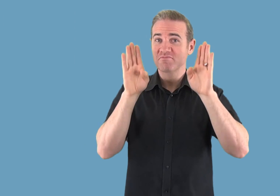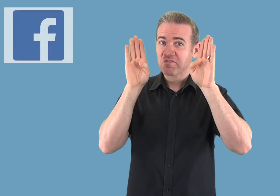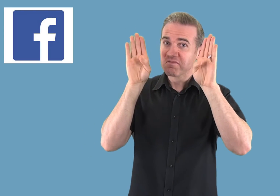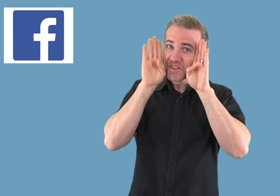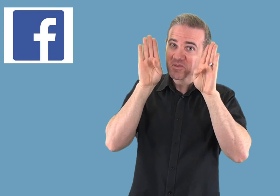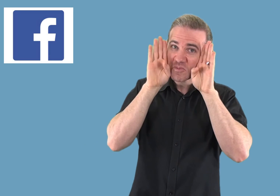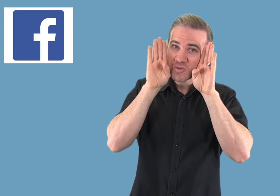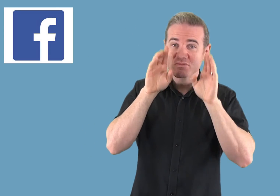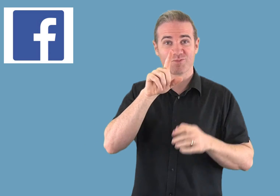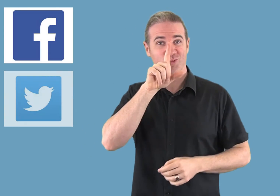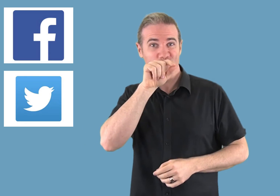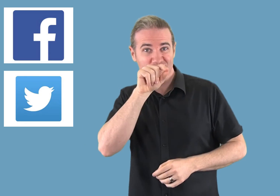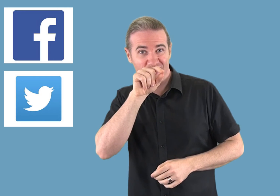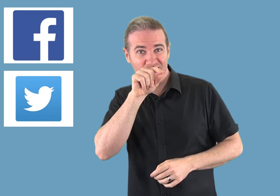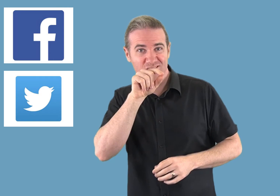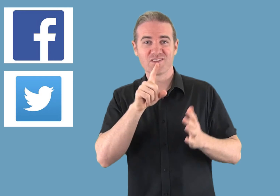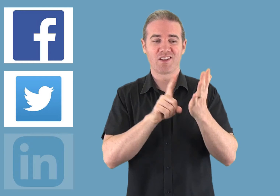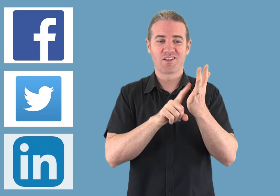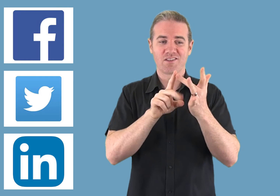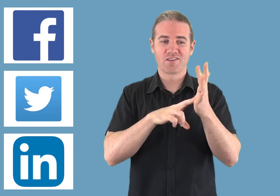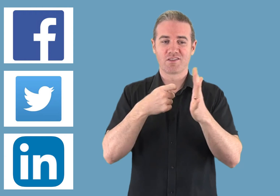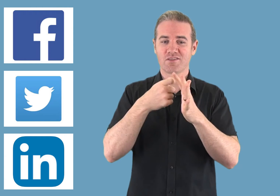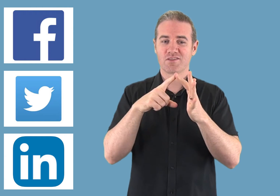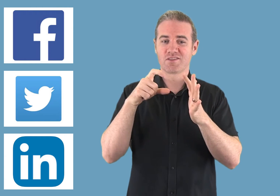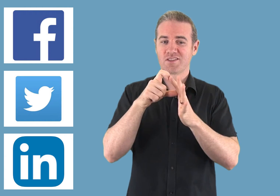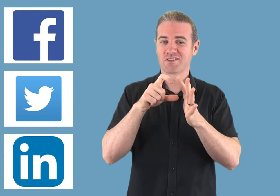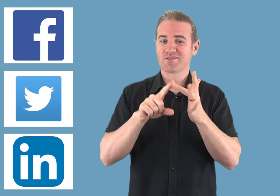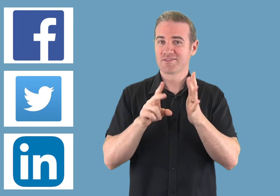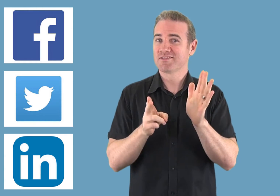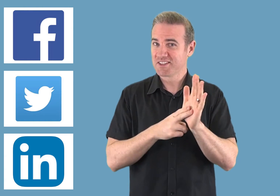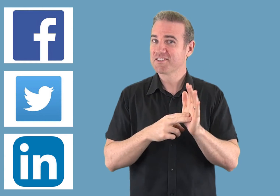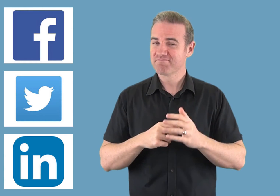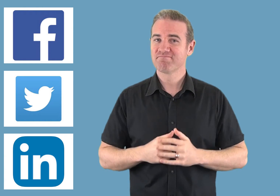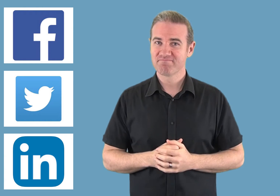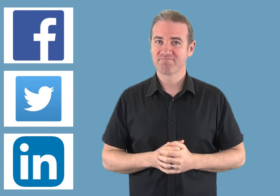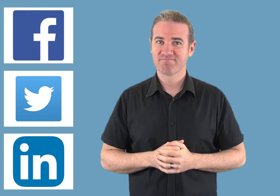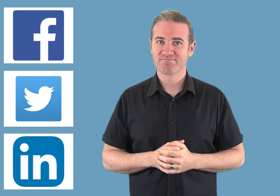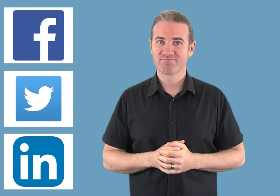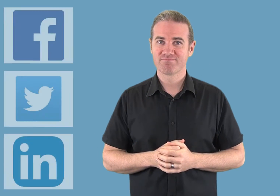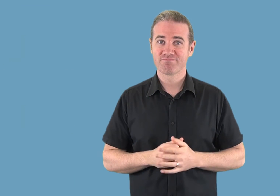* Facebook * Twitter * LinkedIn